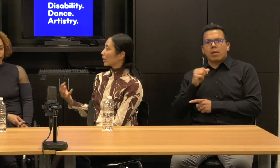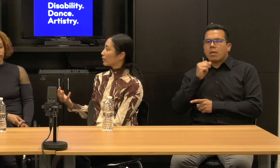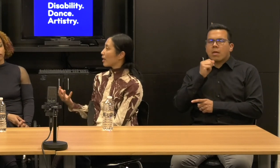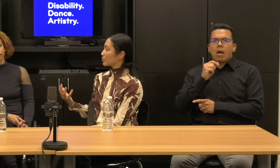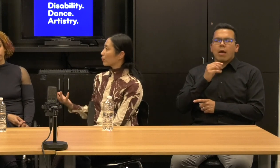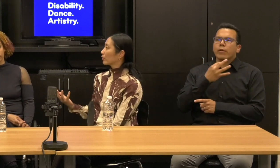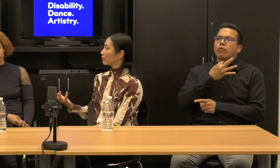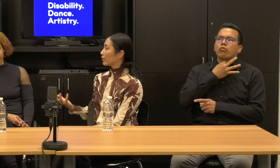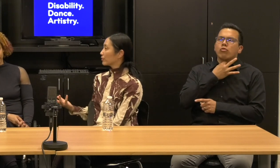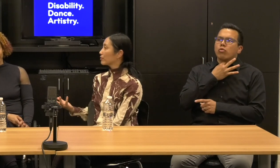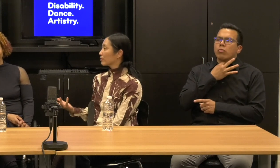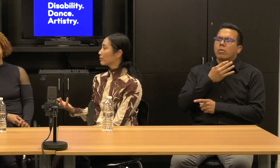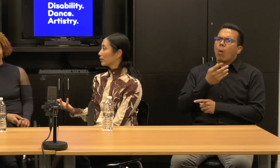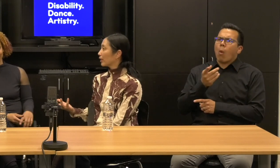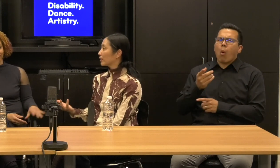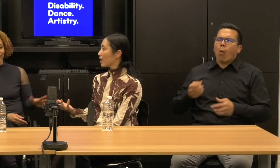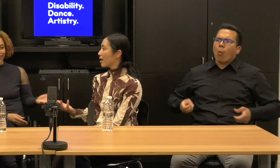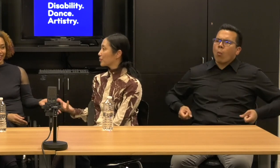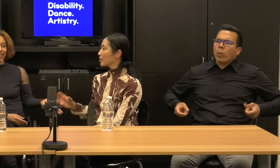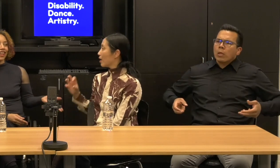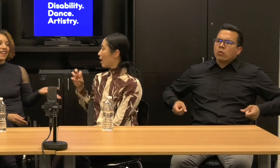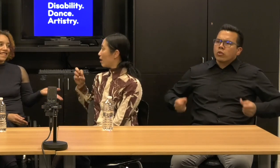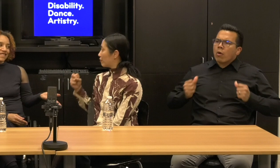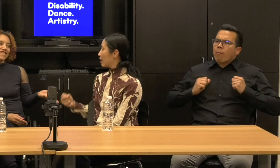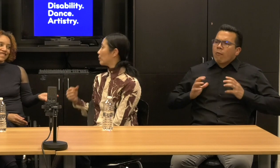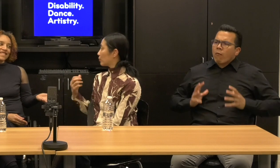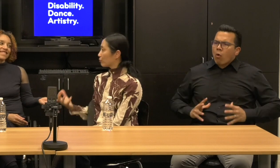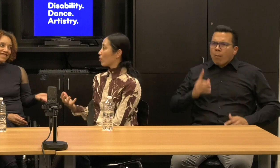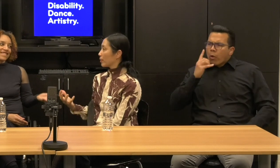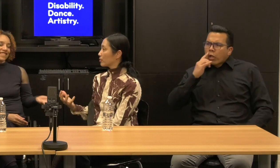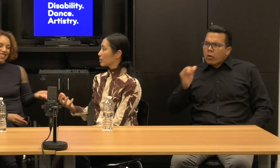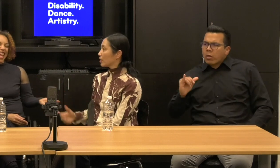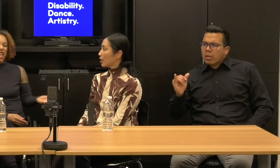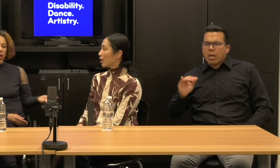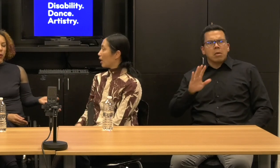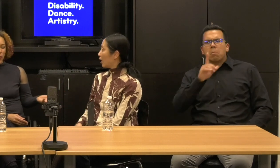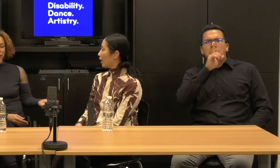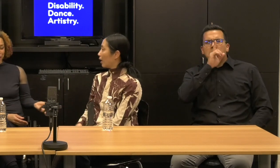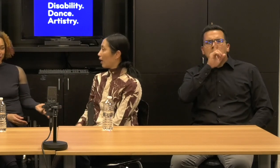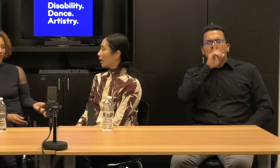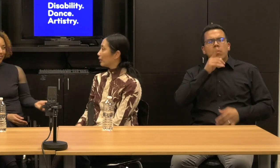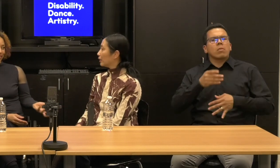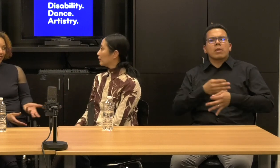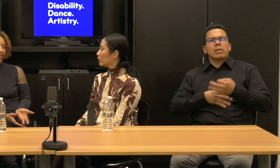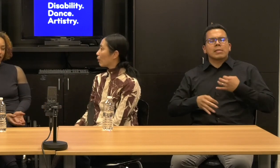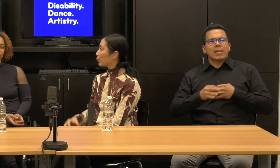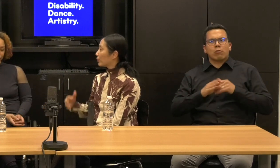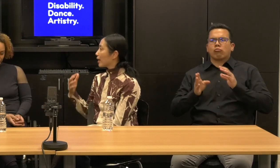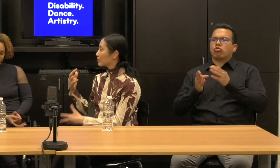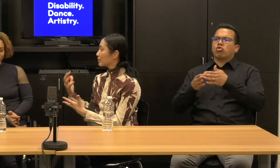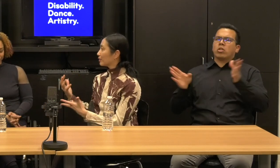at it as a work of art to look at it as a vibrant performance and, and not put that,